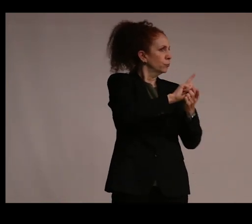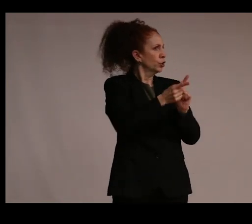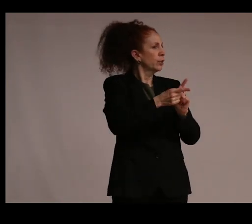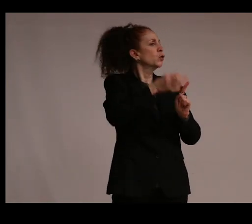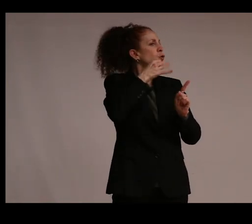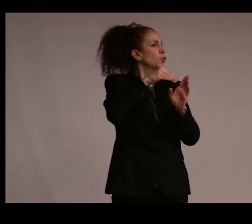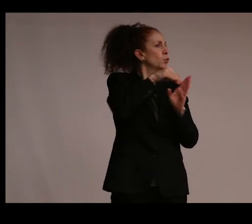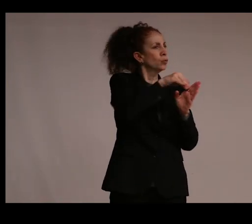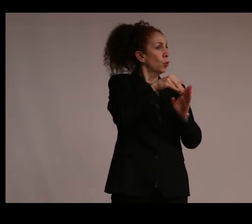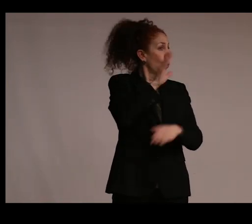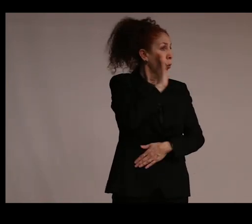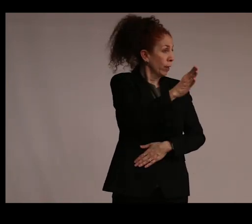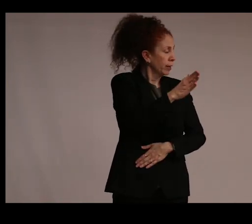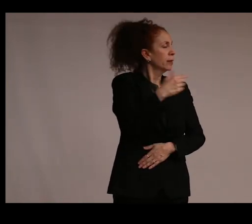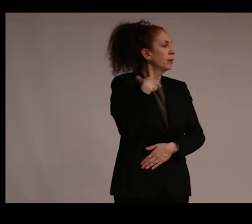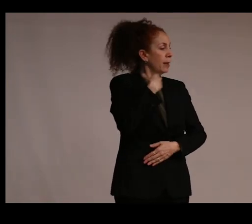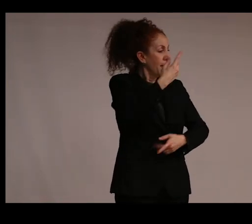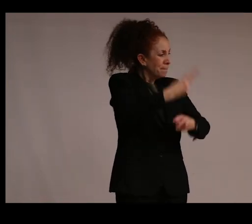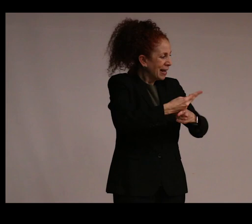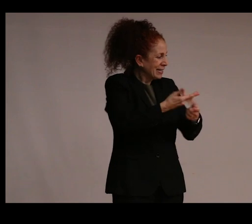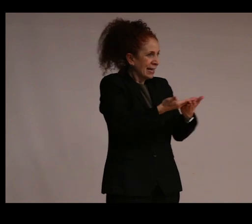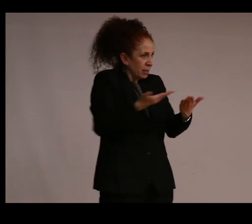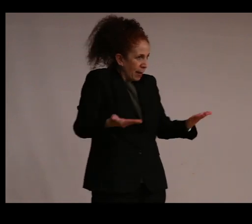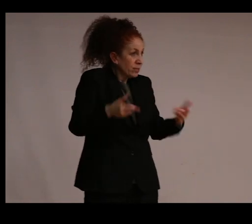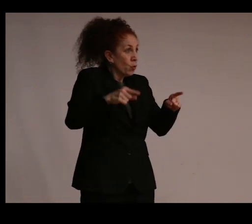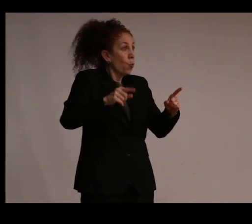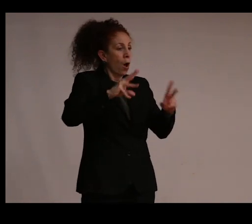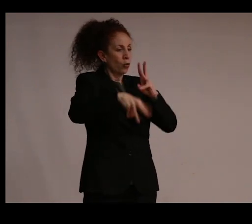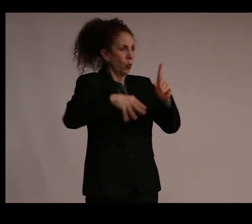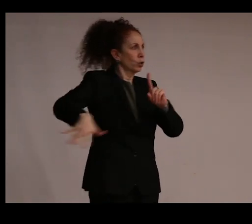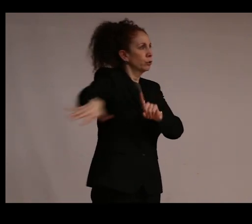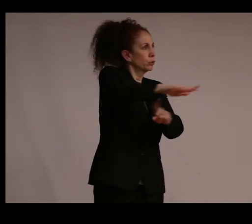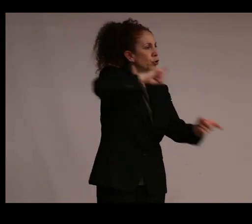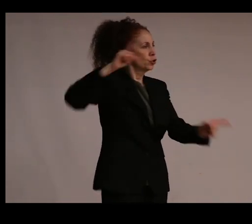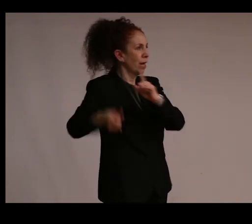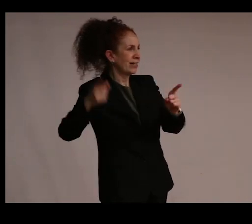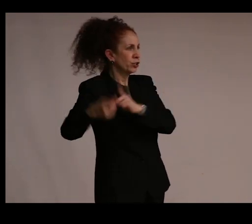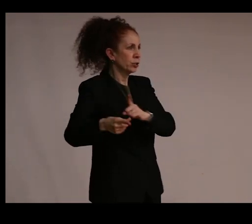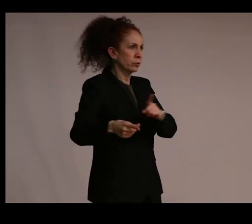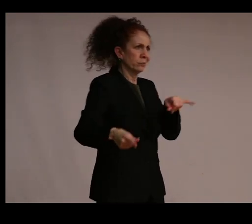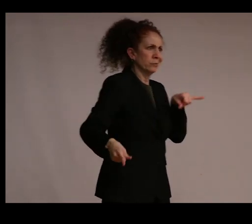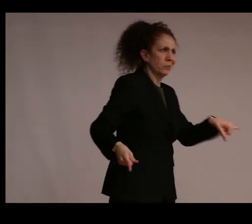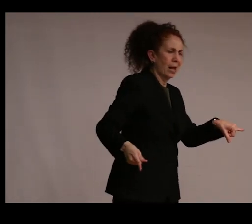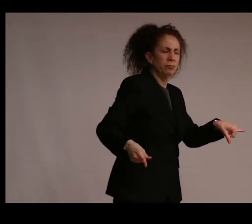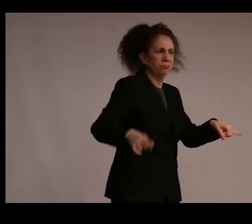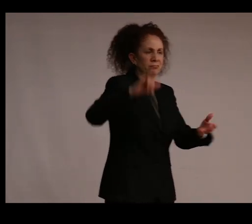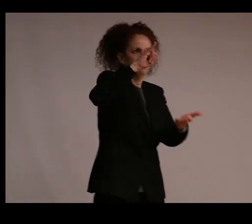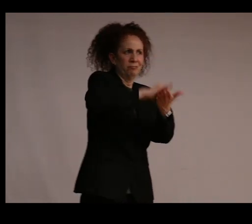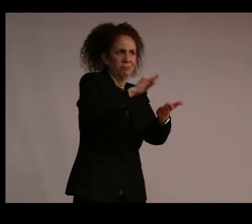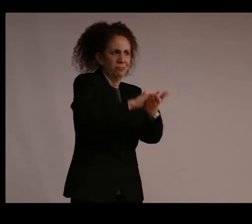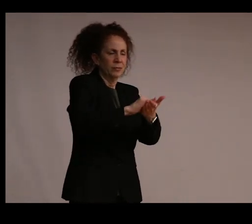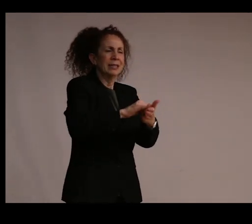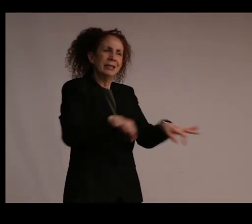We can maintain the status quo as the world changes around us, making us even less vital to the urgent concerns